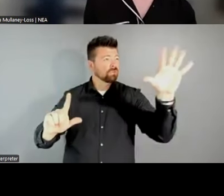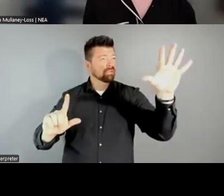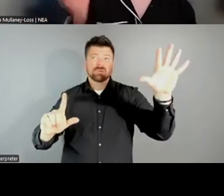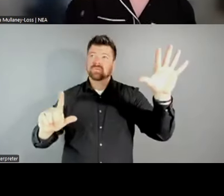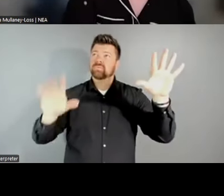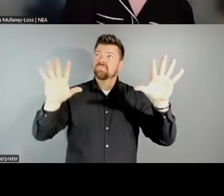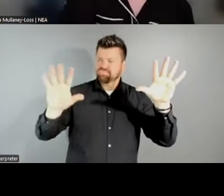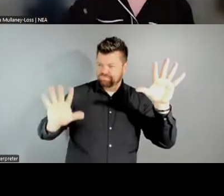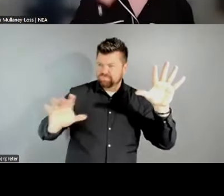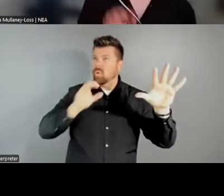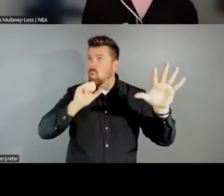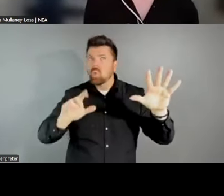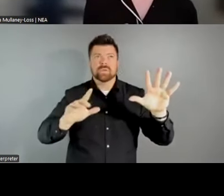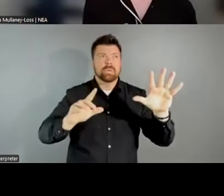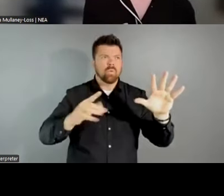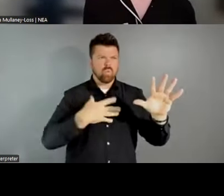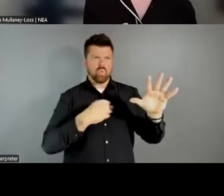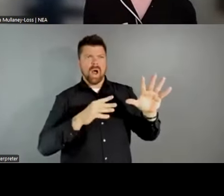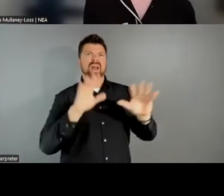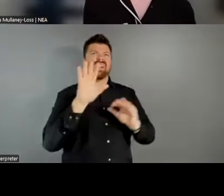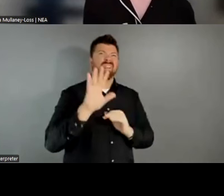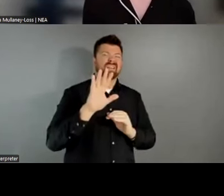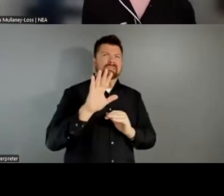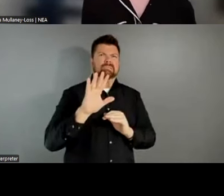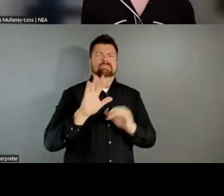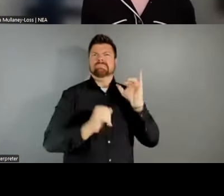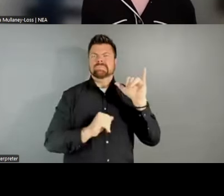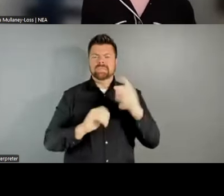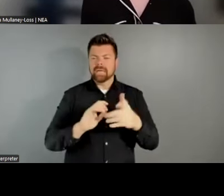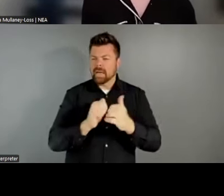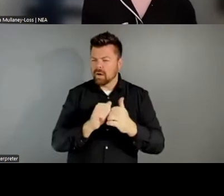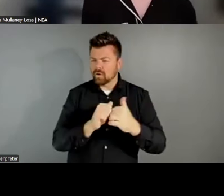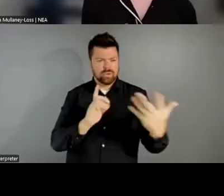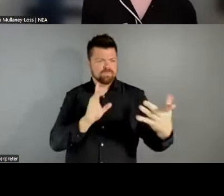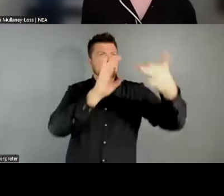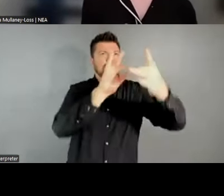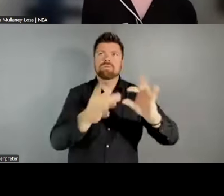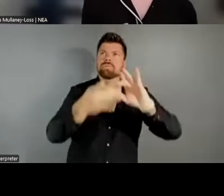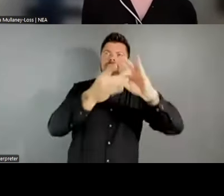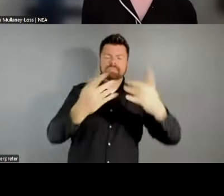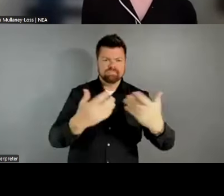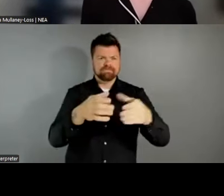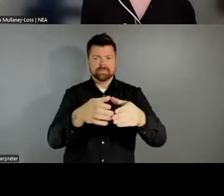the endowment thinking about engaging that nuance? These are all really, really important questions.